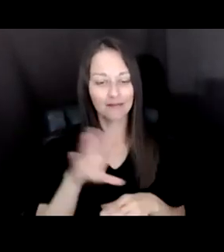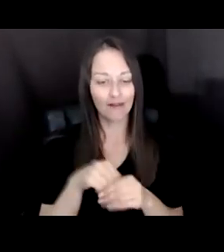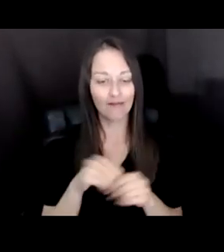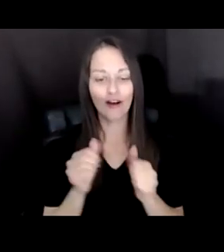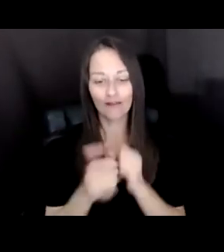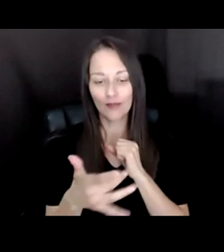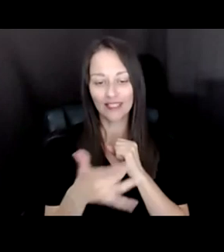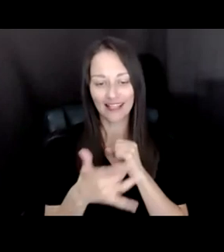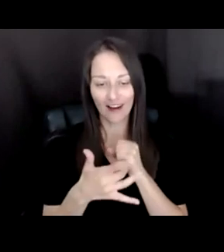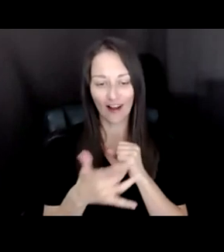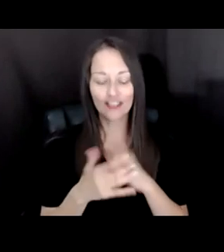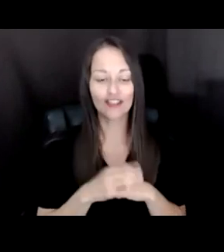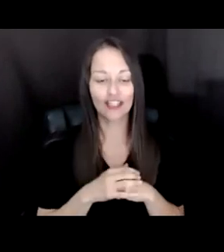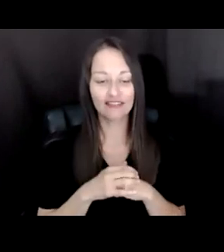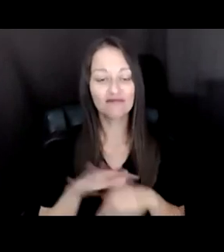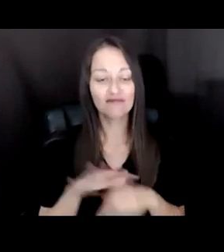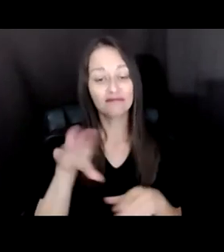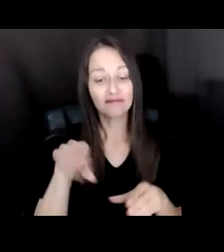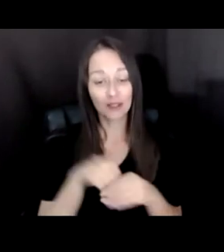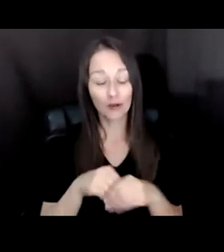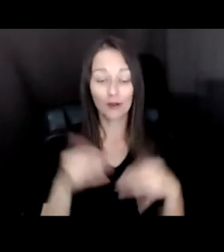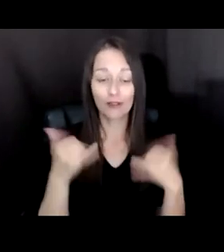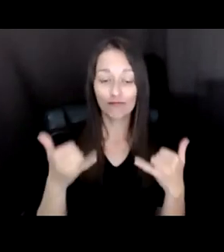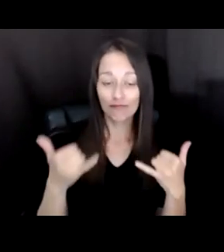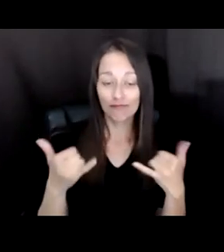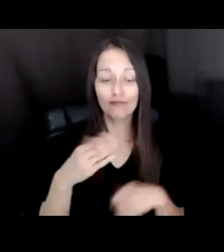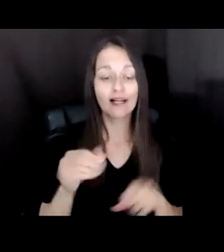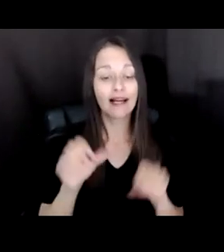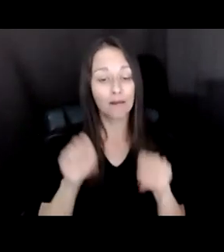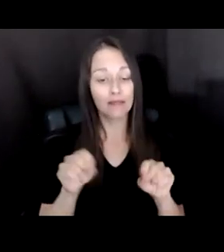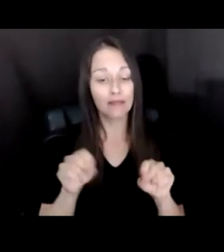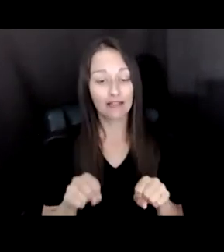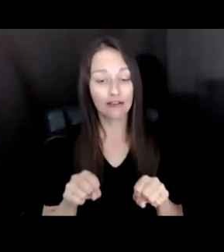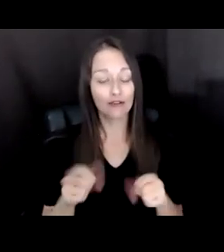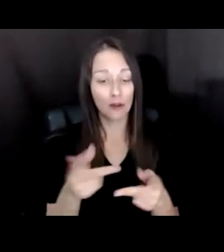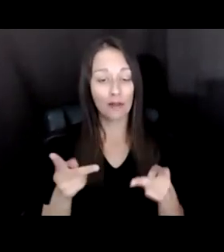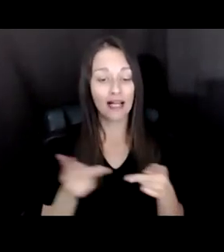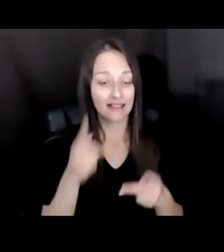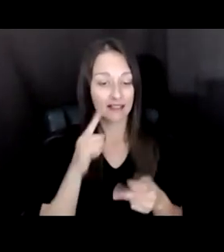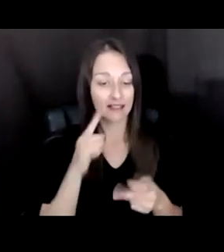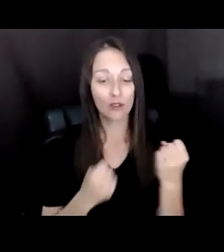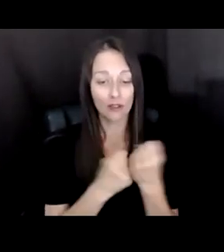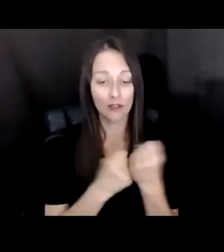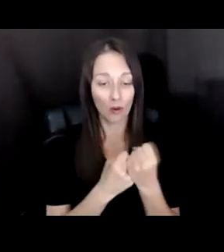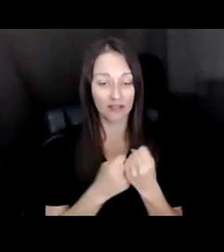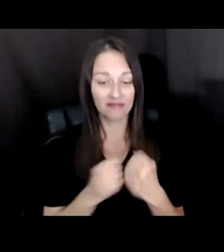INCLUDING CURRENT AND POTENTIAL SOURCES OF SUPPORT. I WOULD LIKE TO THANK OUR